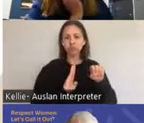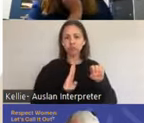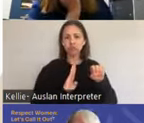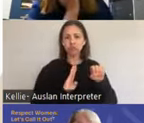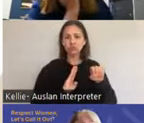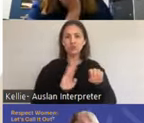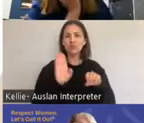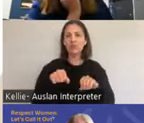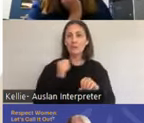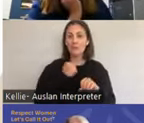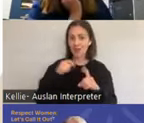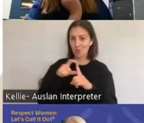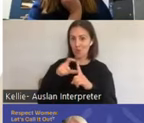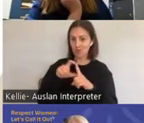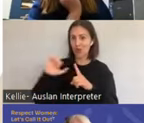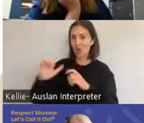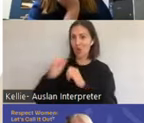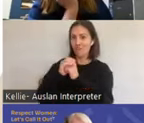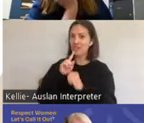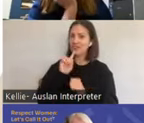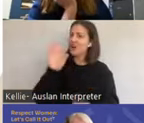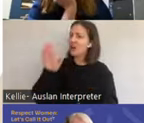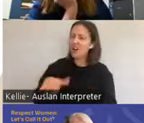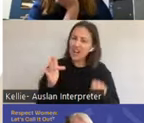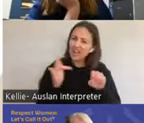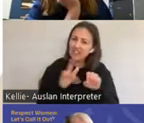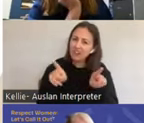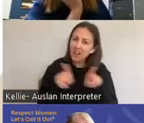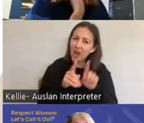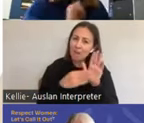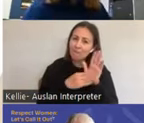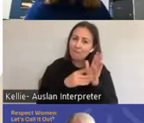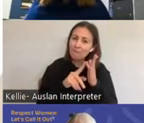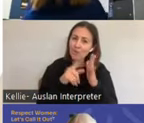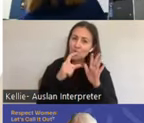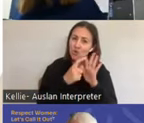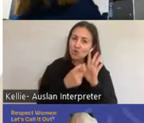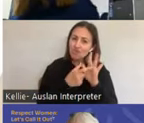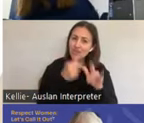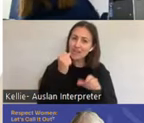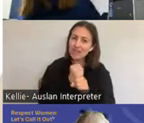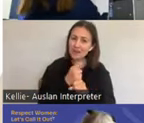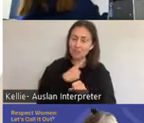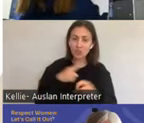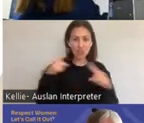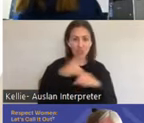I was like, yeah, actually it's probably a really good point. So I love love teenagers for coming